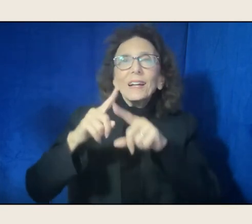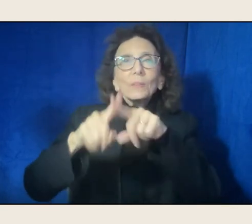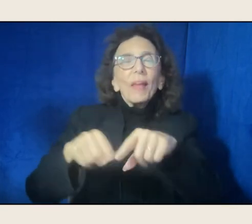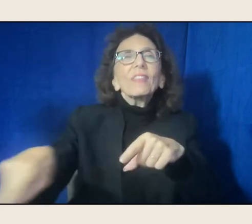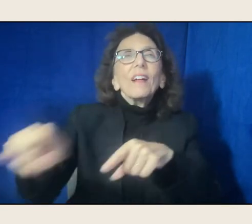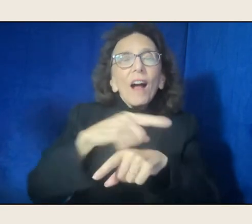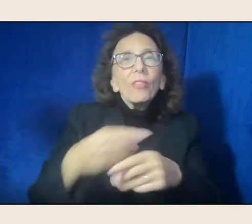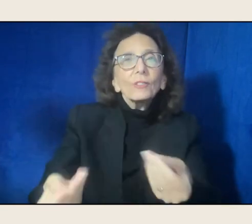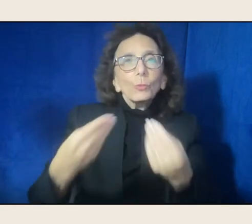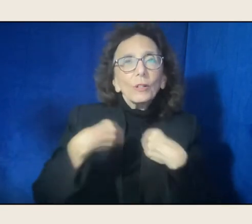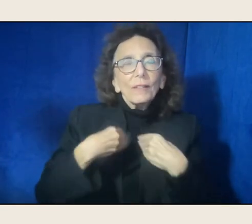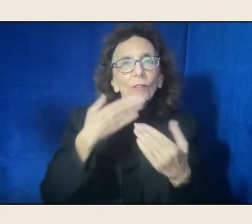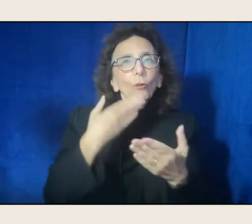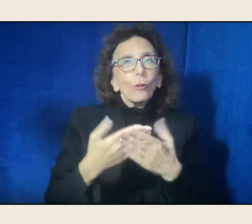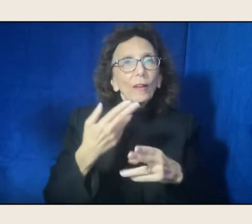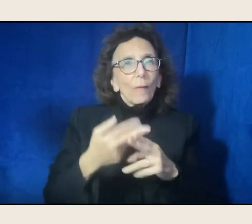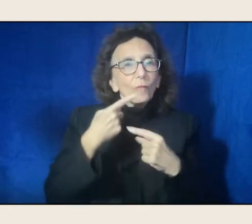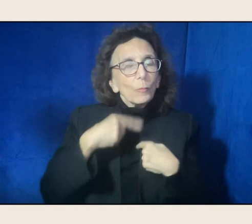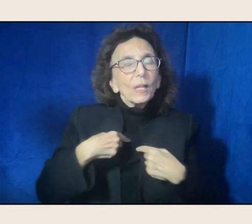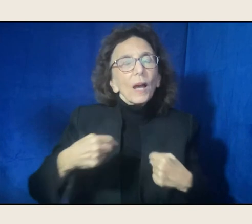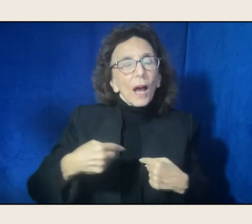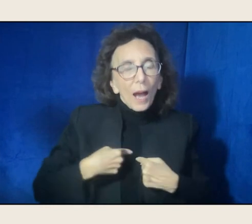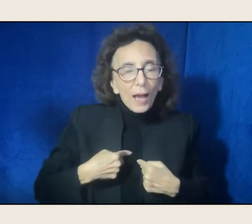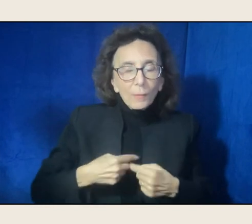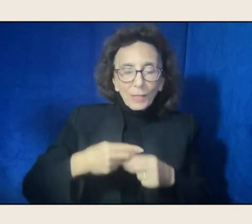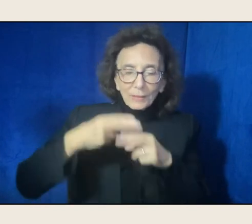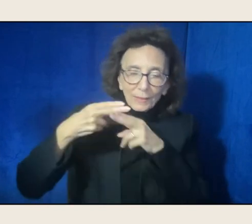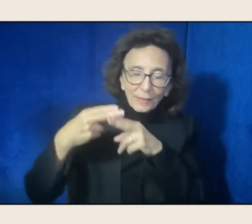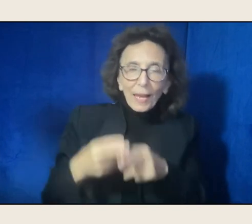So I name the journey woman pieces of myself.